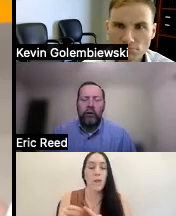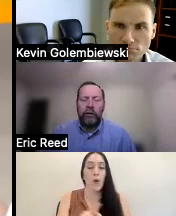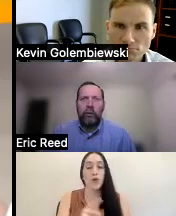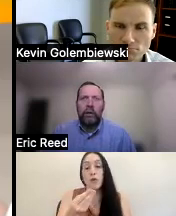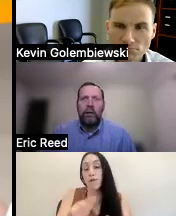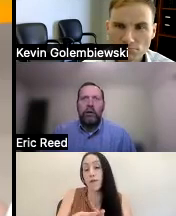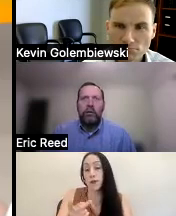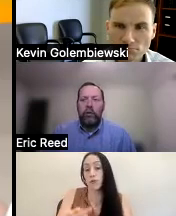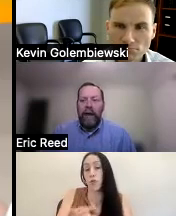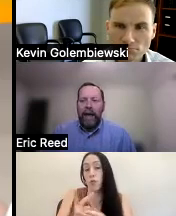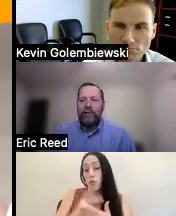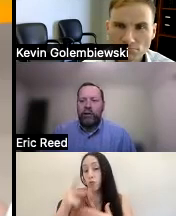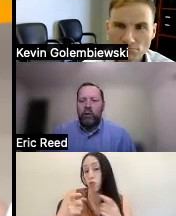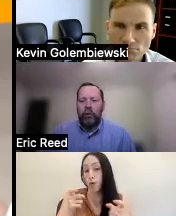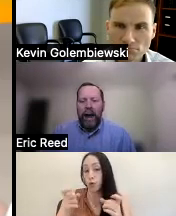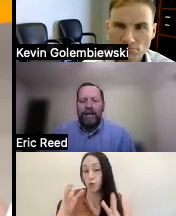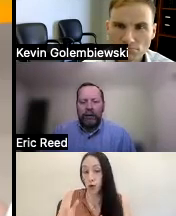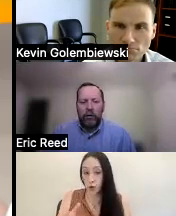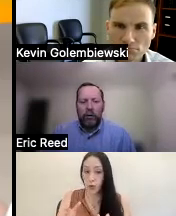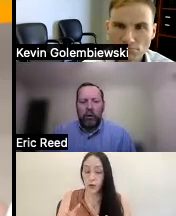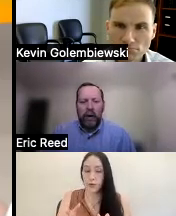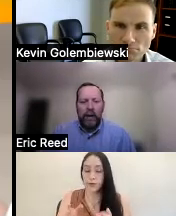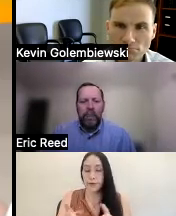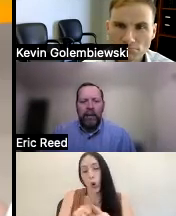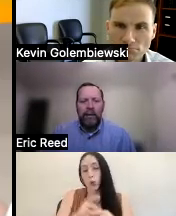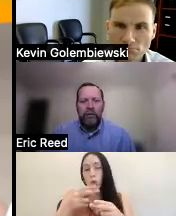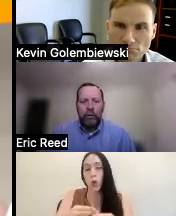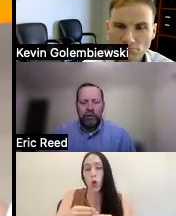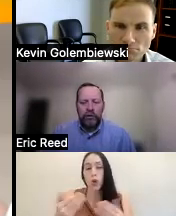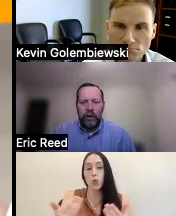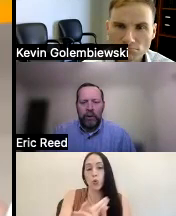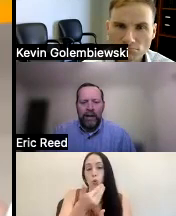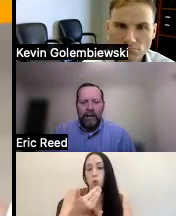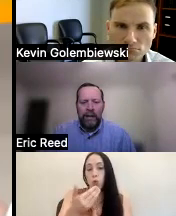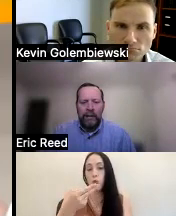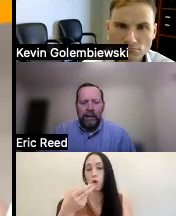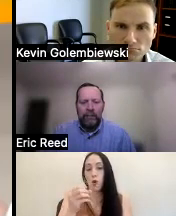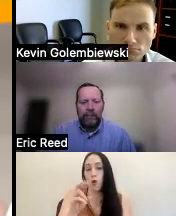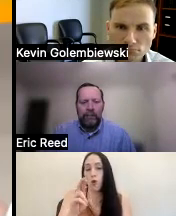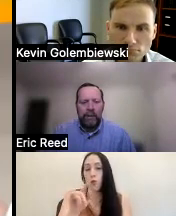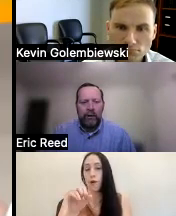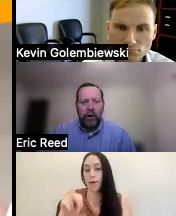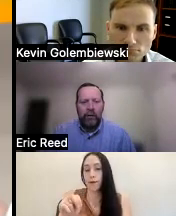also known as the New Horizon Loan program so we'll just jump right in and um and get on with